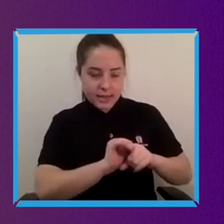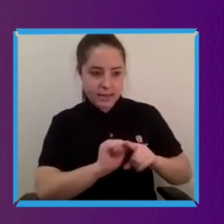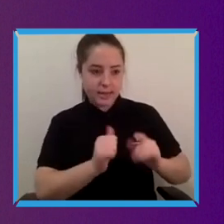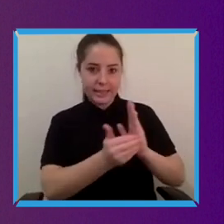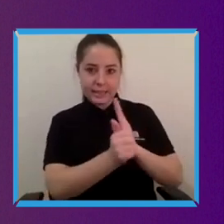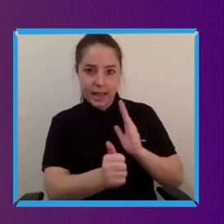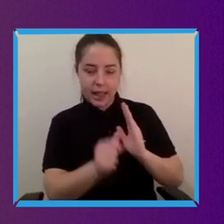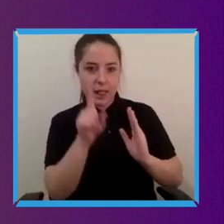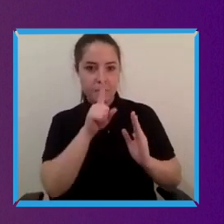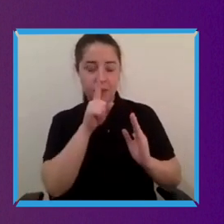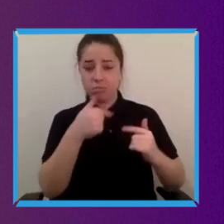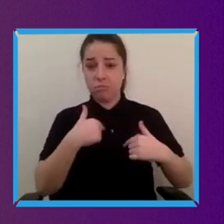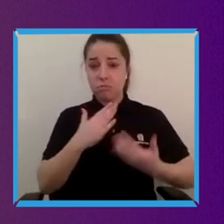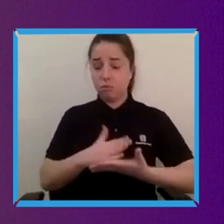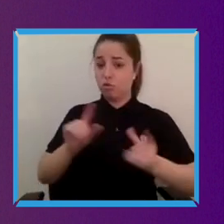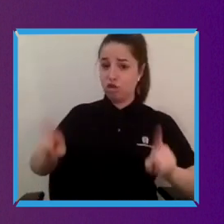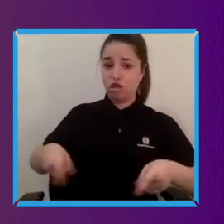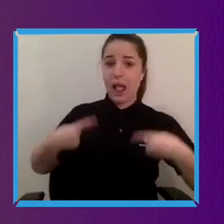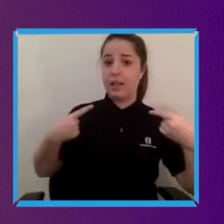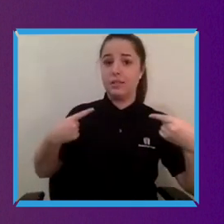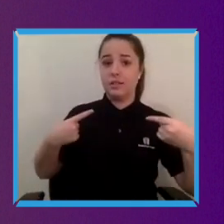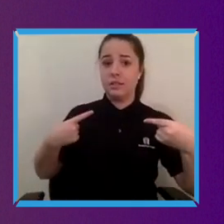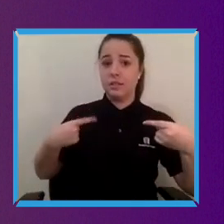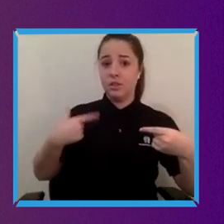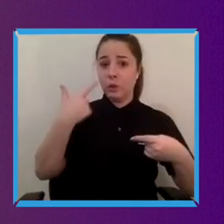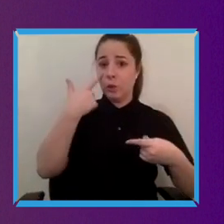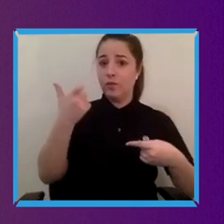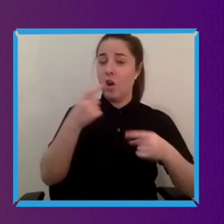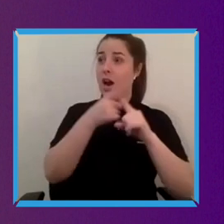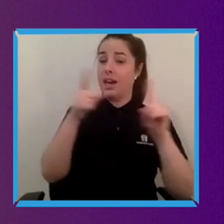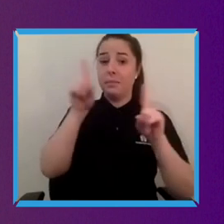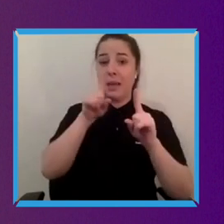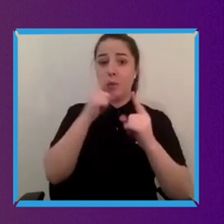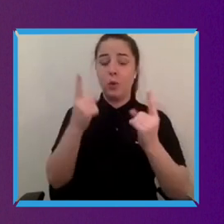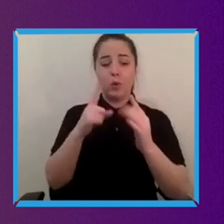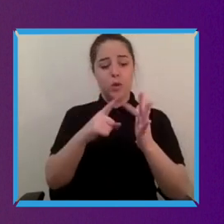to find you know software engineers who who who who can join us when we